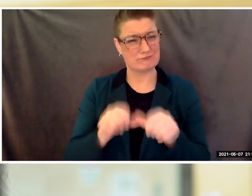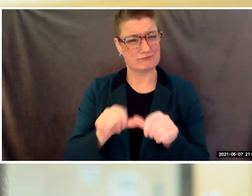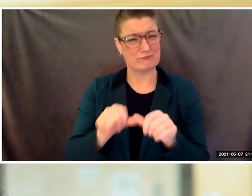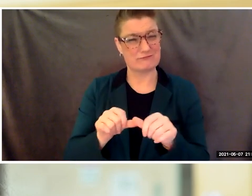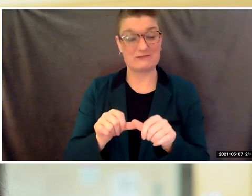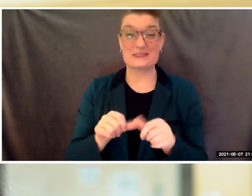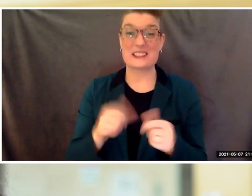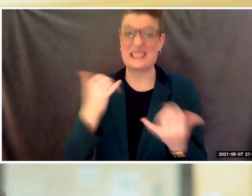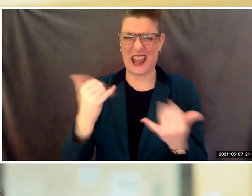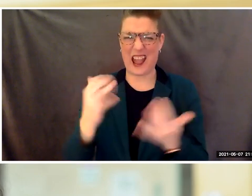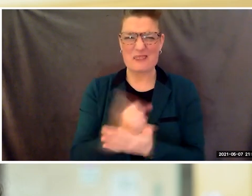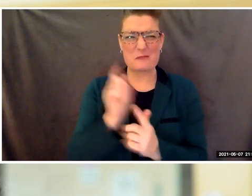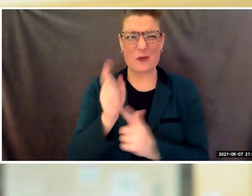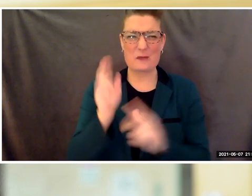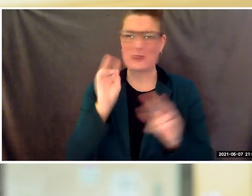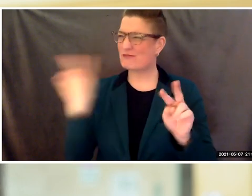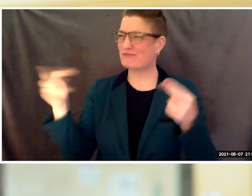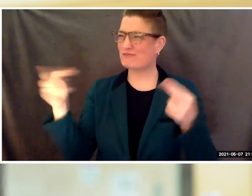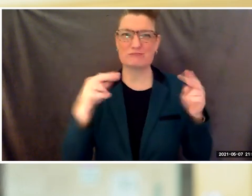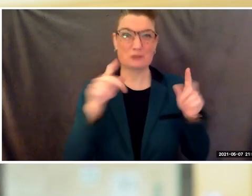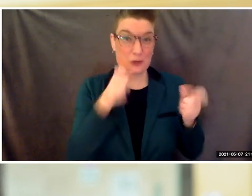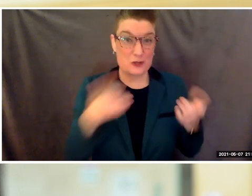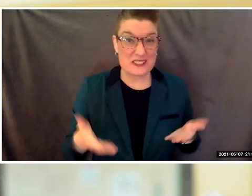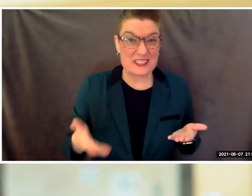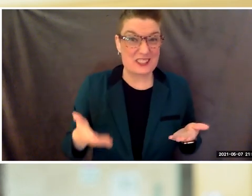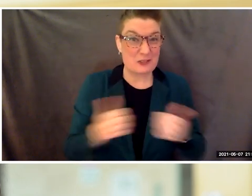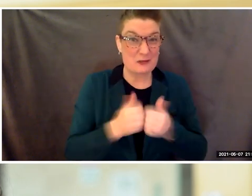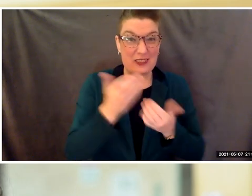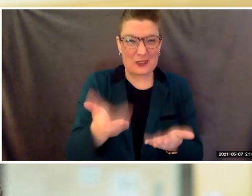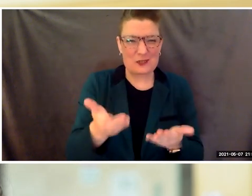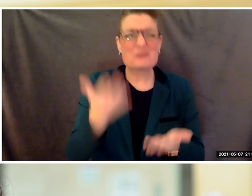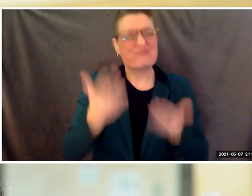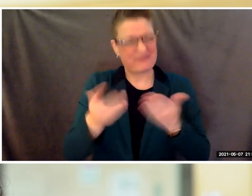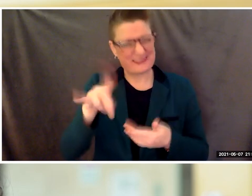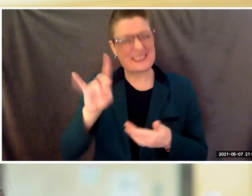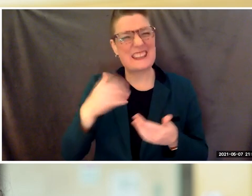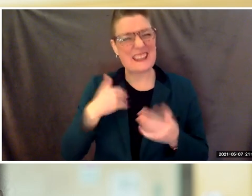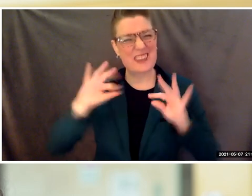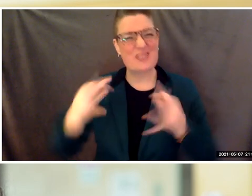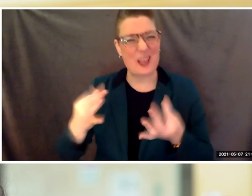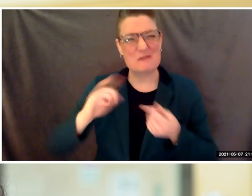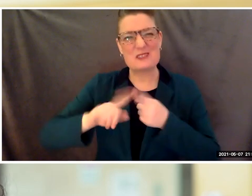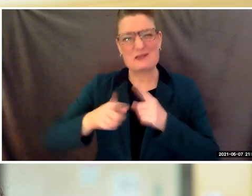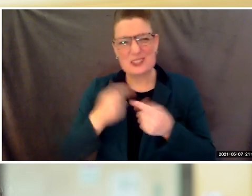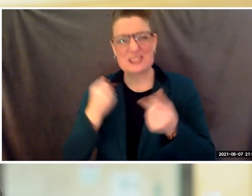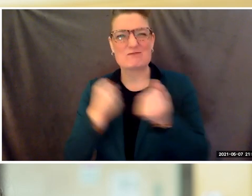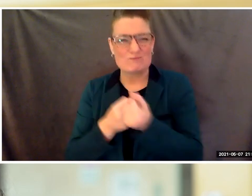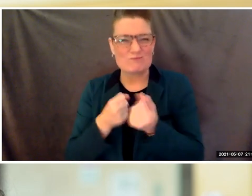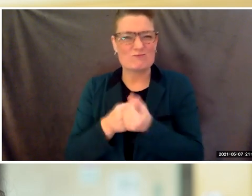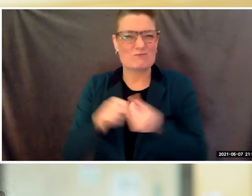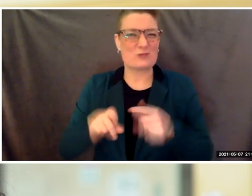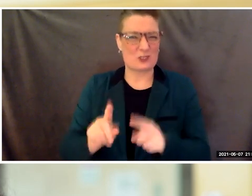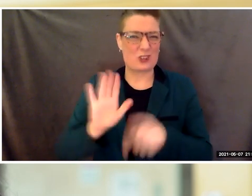and friends to support you throughout your time at BCC, especially during this last year.